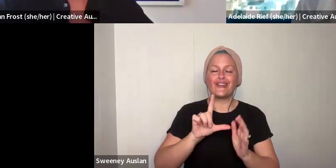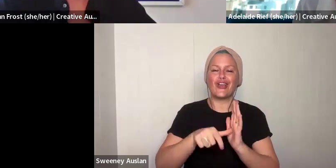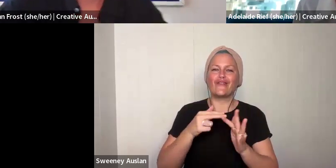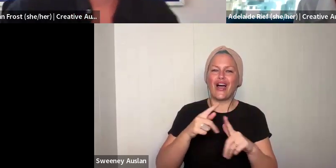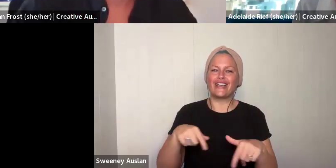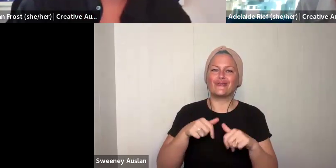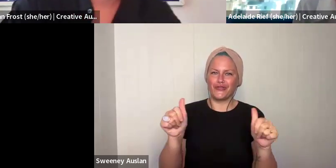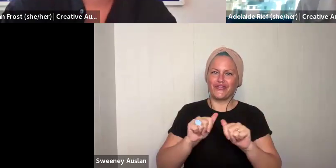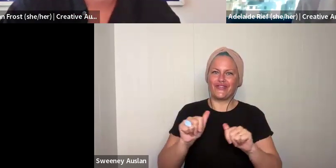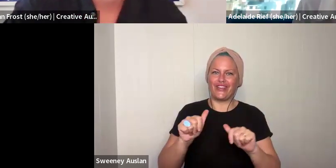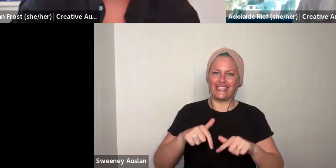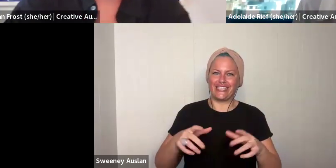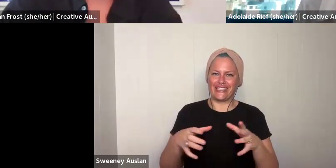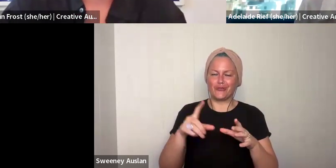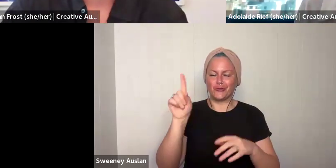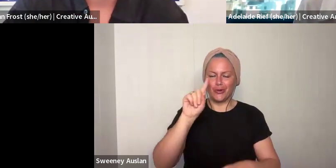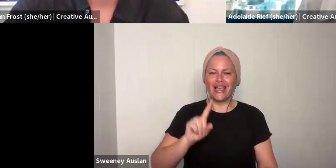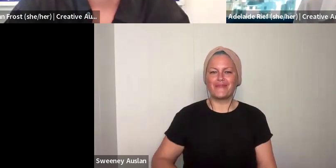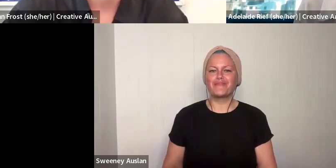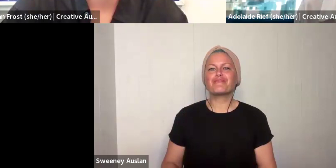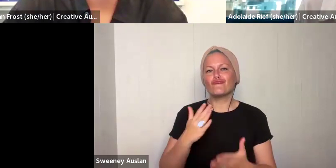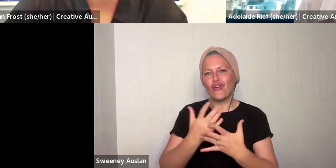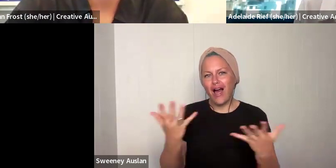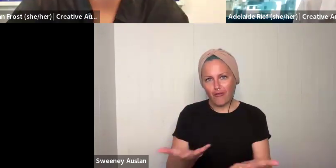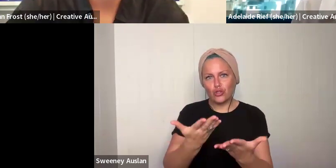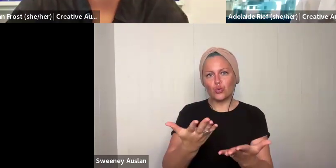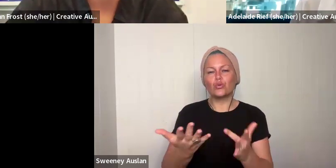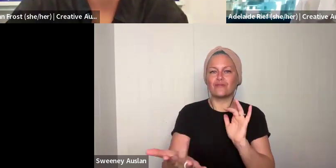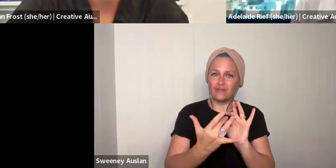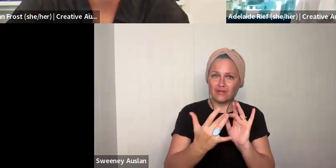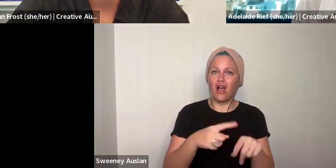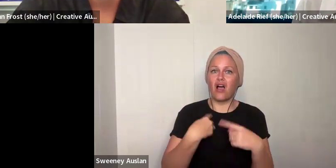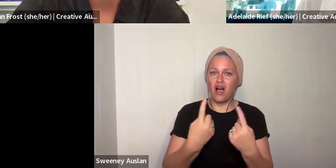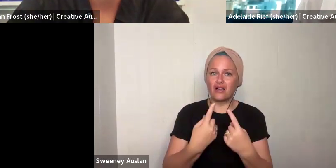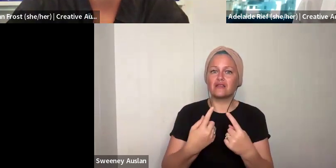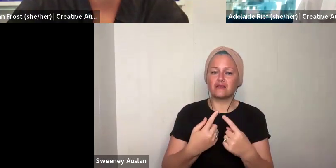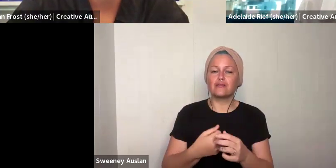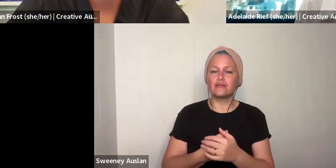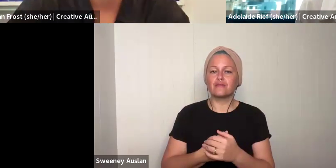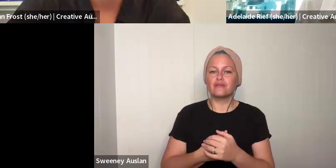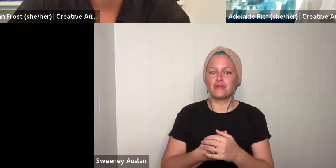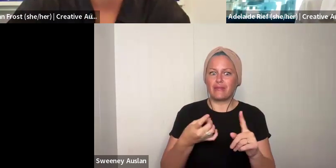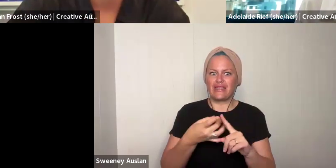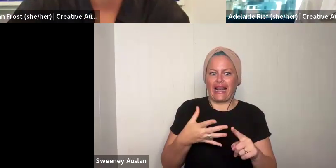hopeful, an announcement about who the facilitator will be. In the next one or two newsletters. The lights have just